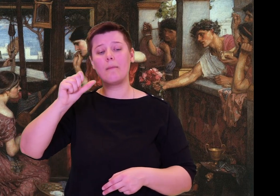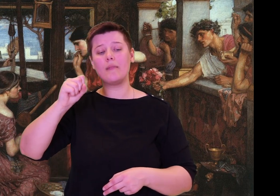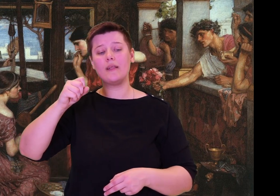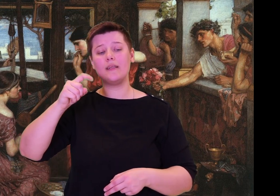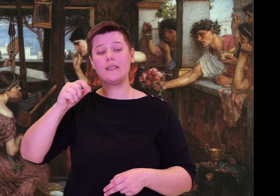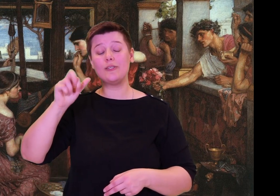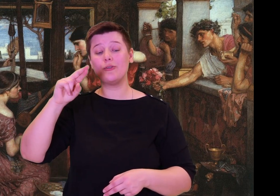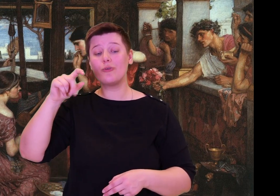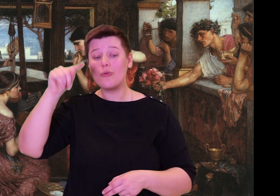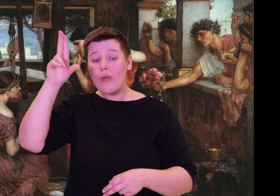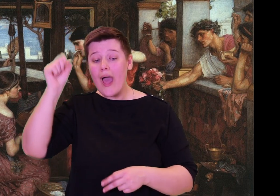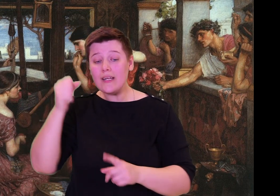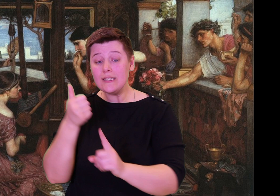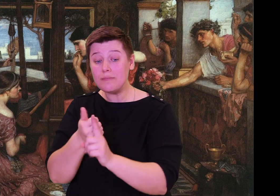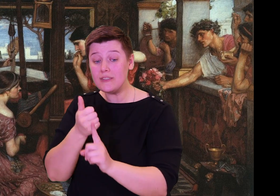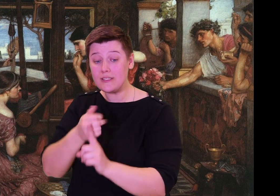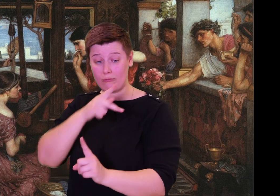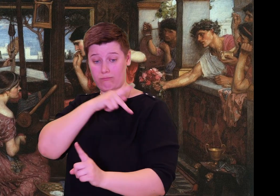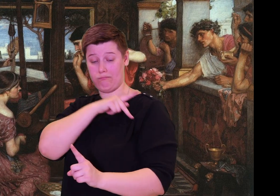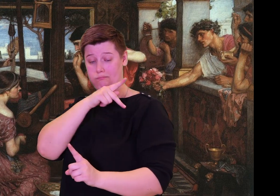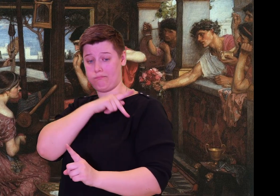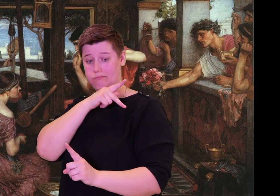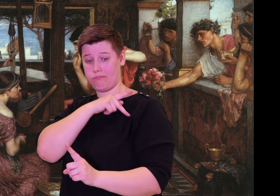your life so far."